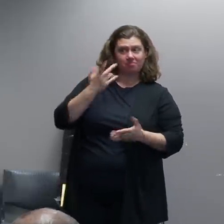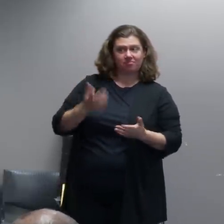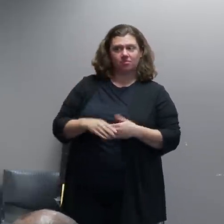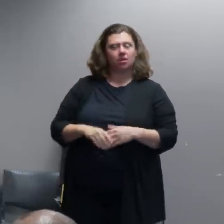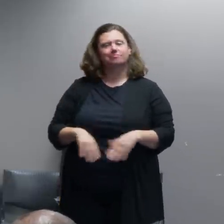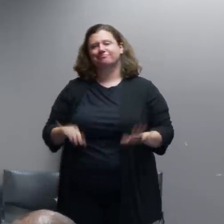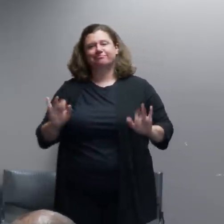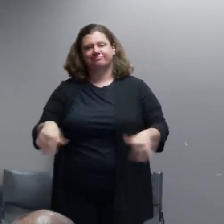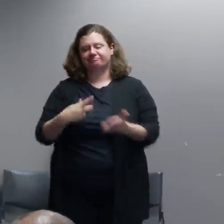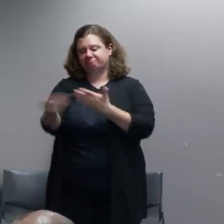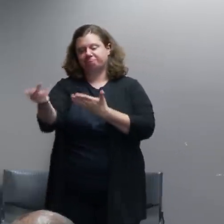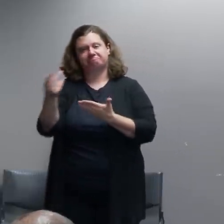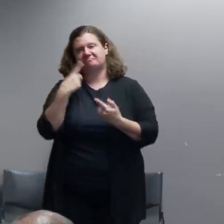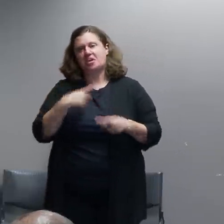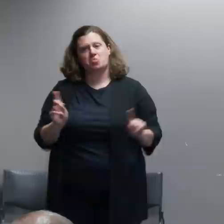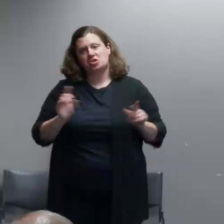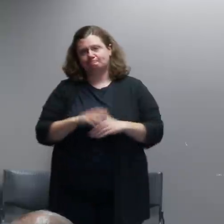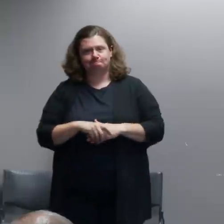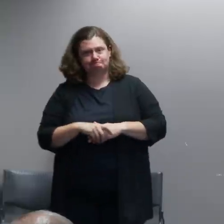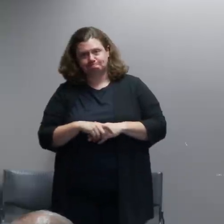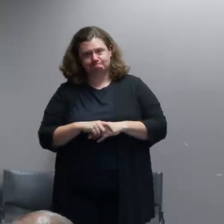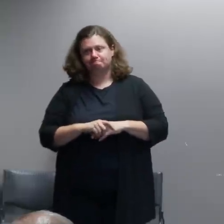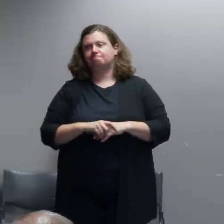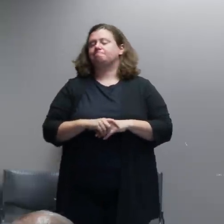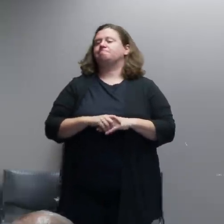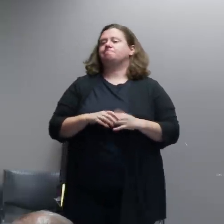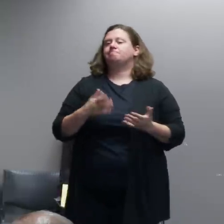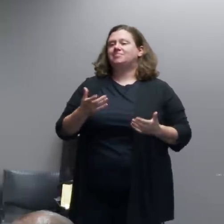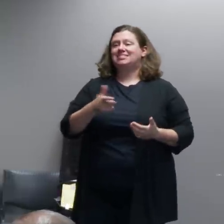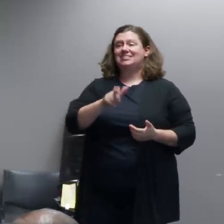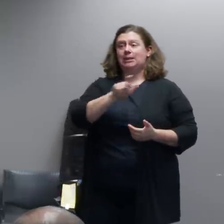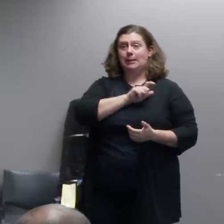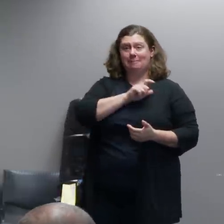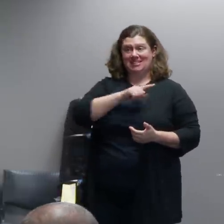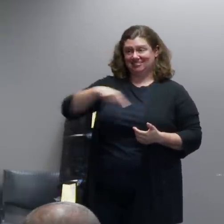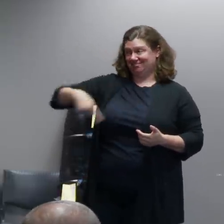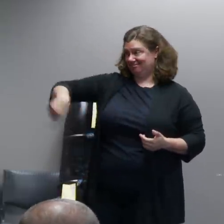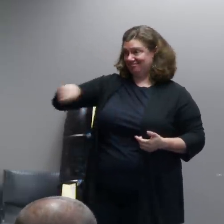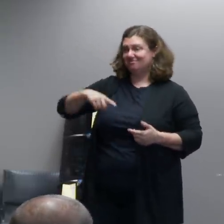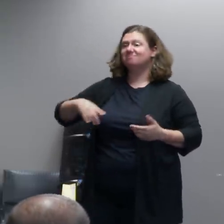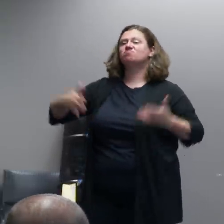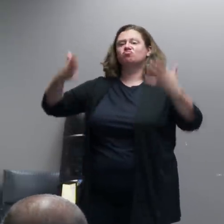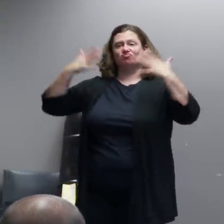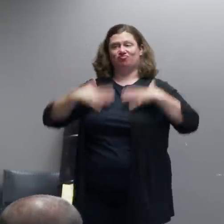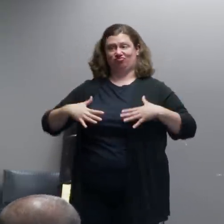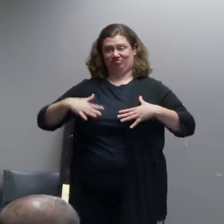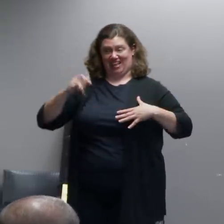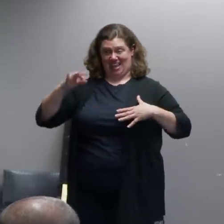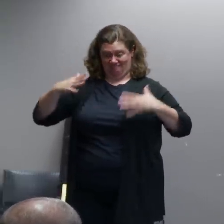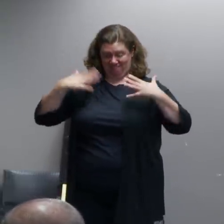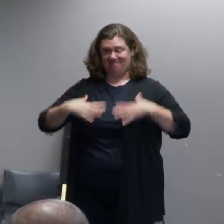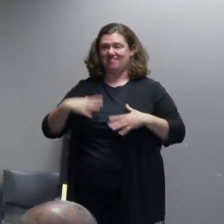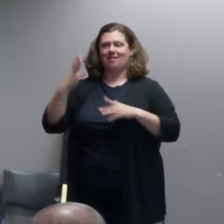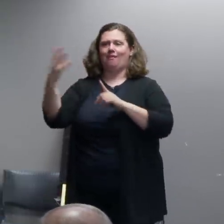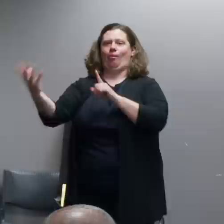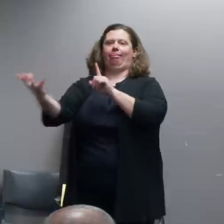We ended up getting a group of officers surrounded by a pretty hostile crowd and having to extract themselves from that.